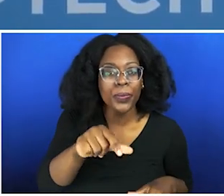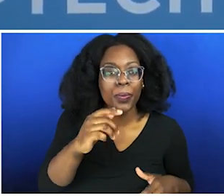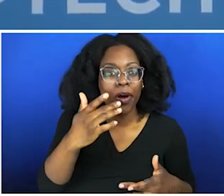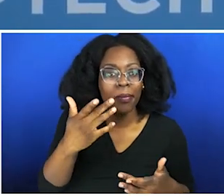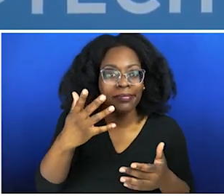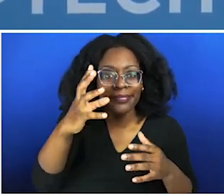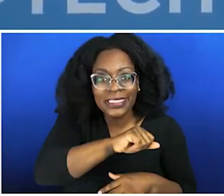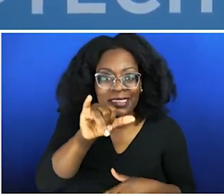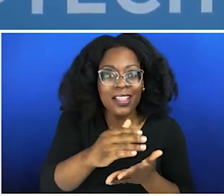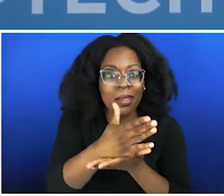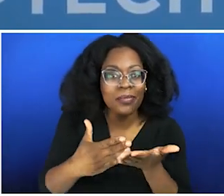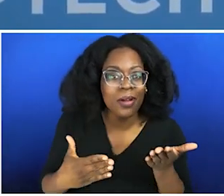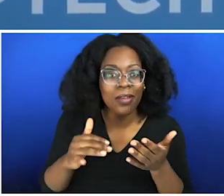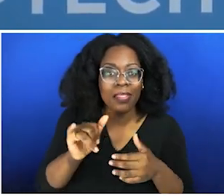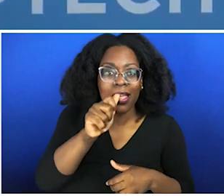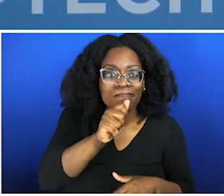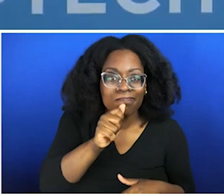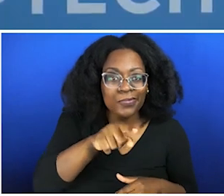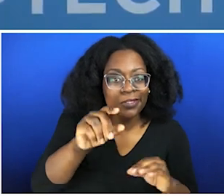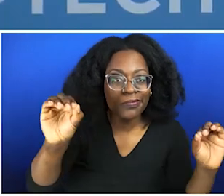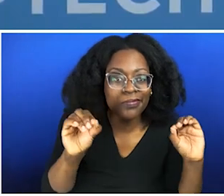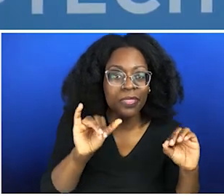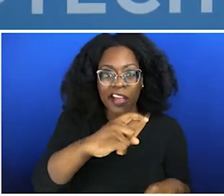somatics, you're not talking about anything. If you're not talking about re-sensitizing